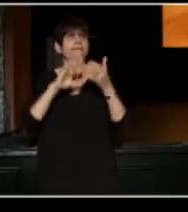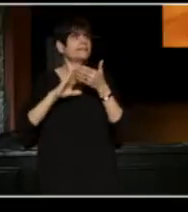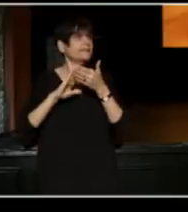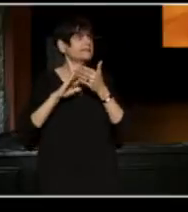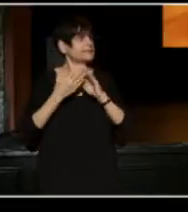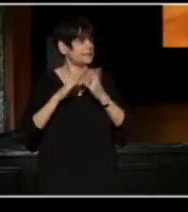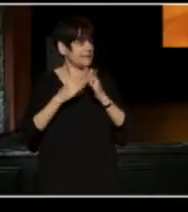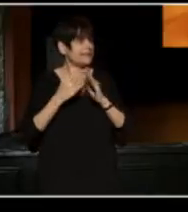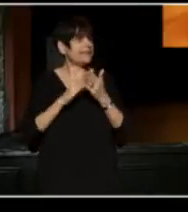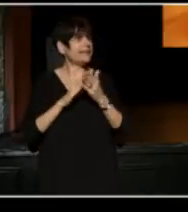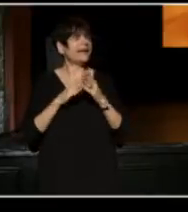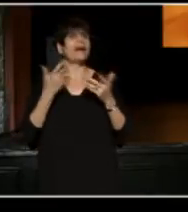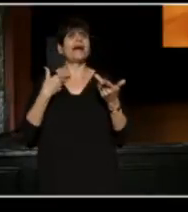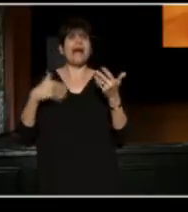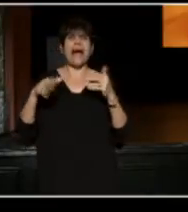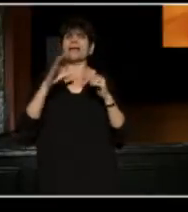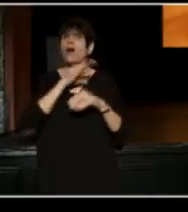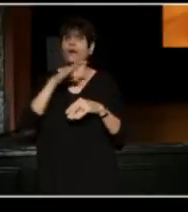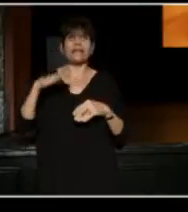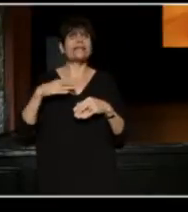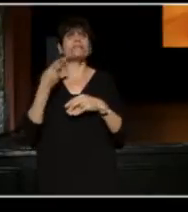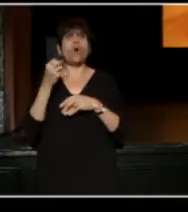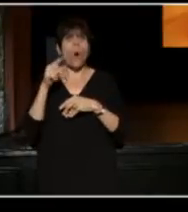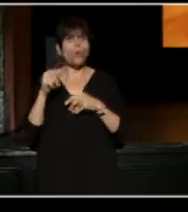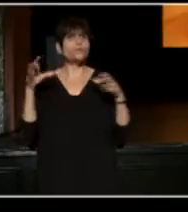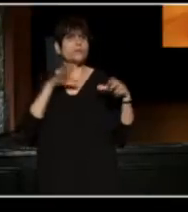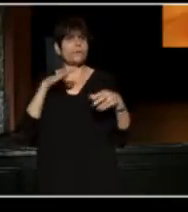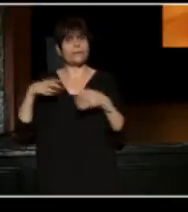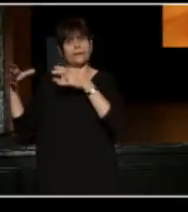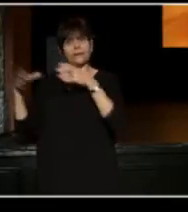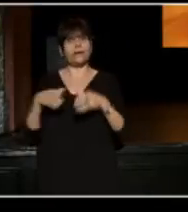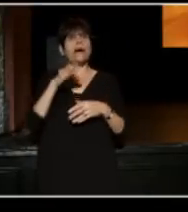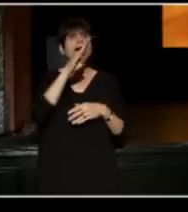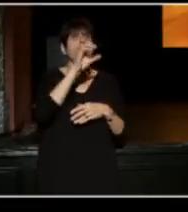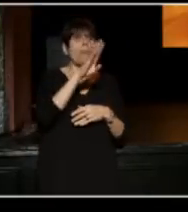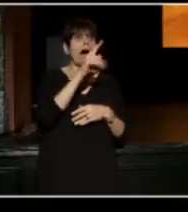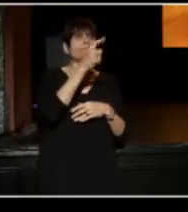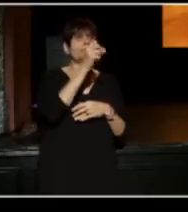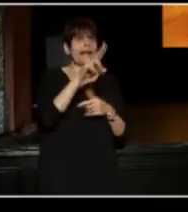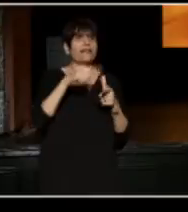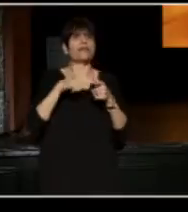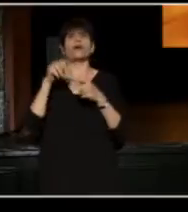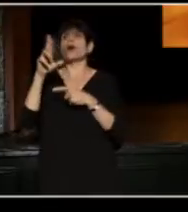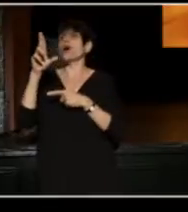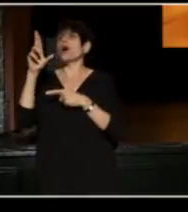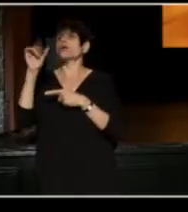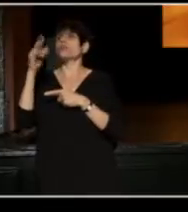of our tireless Cleveland Host Committee, please join me in welcoming Bob Taylor and Raymond Bob Gund to the stage.